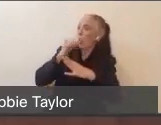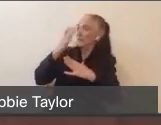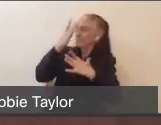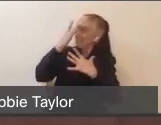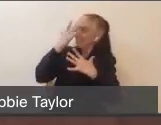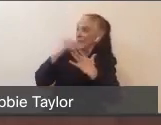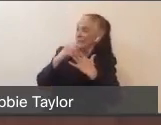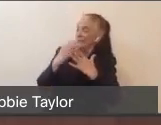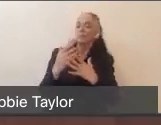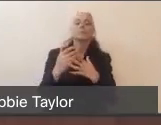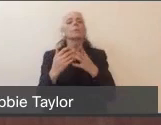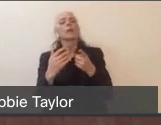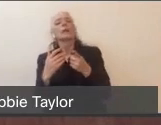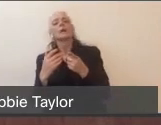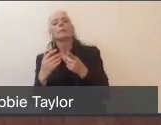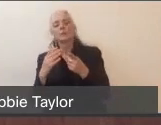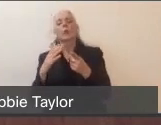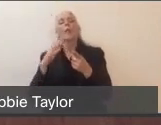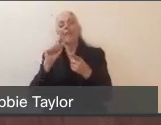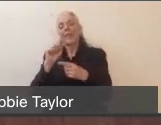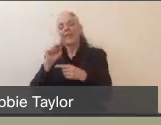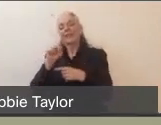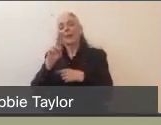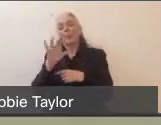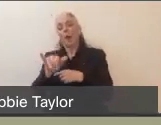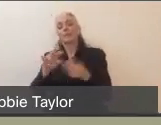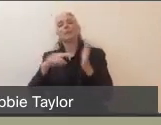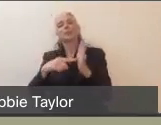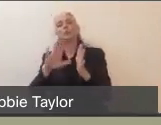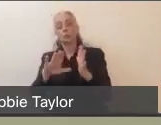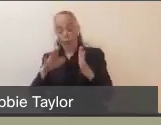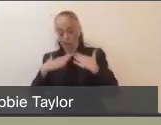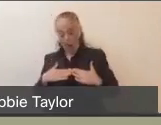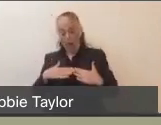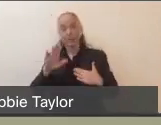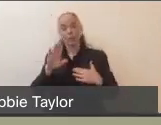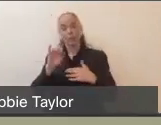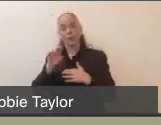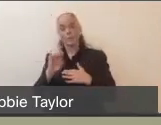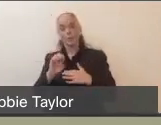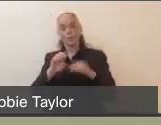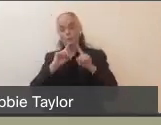your immune response to COVID-19, and if you've been infected, and if you've developed immunity.